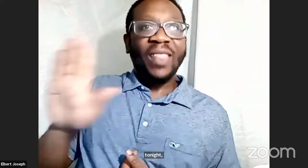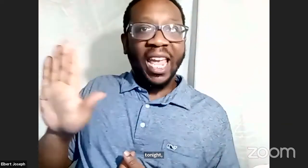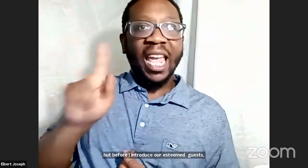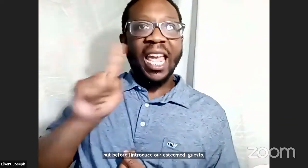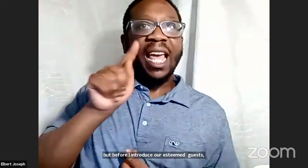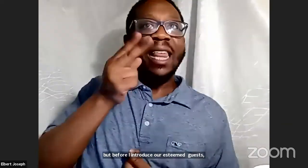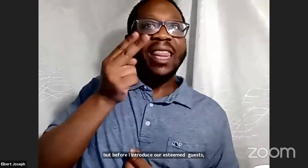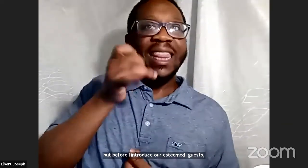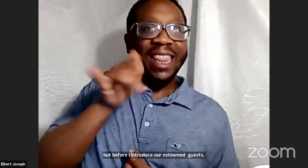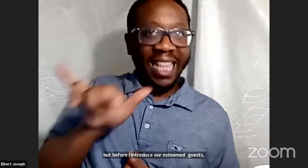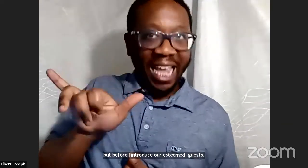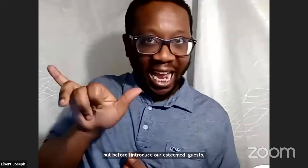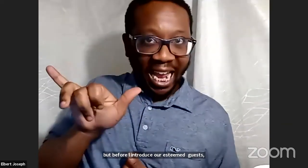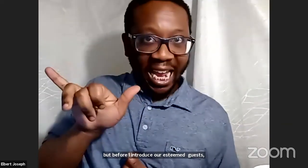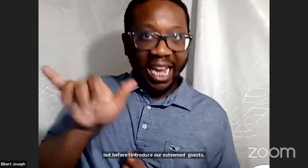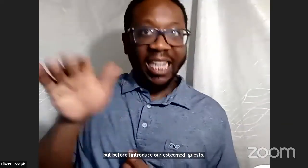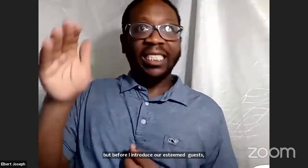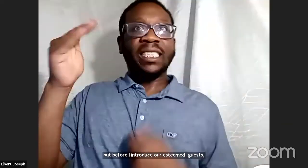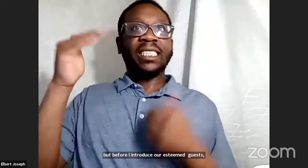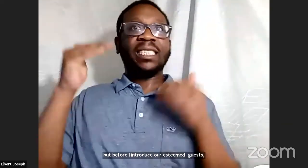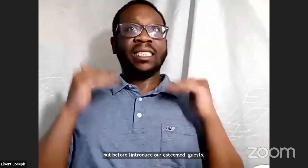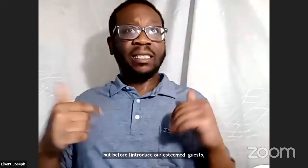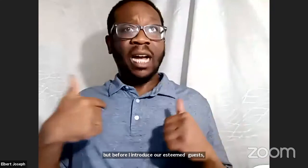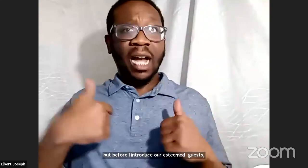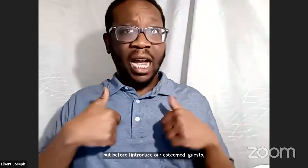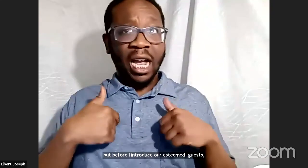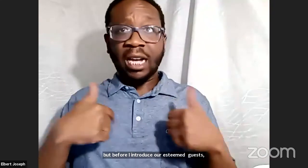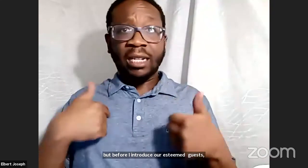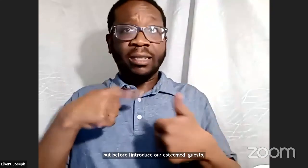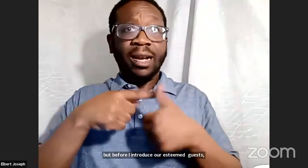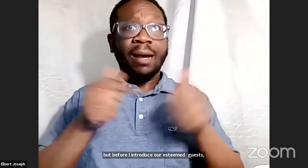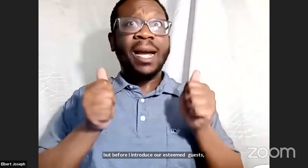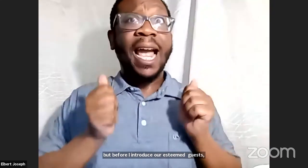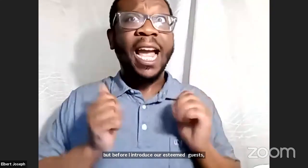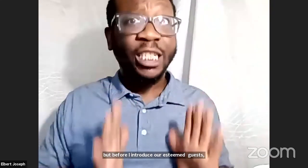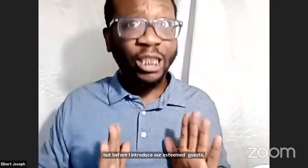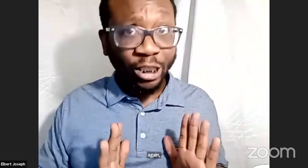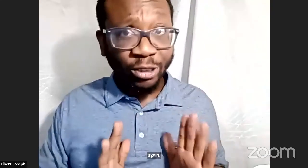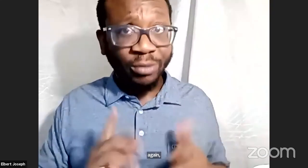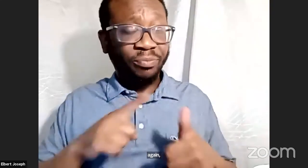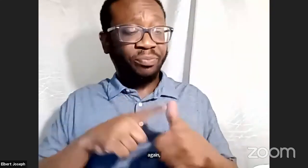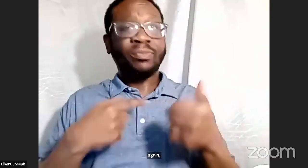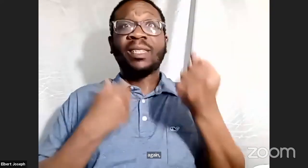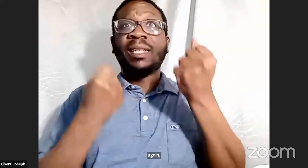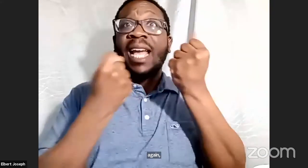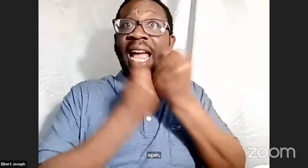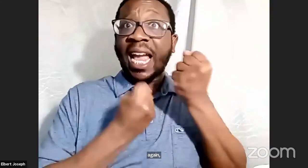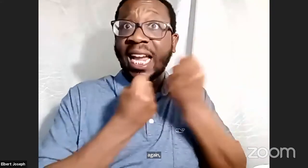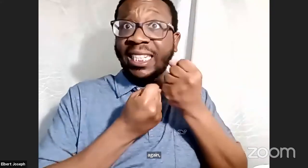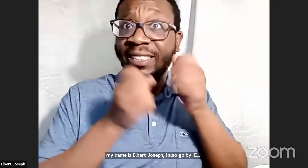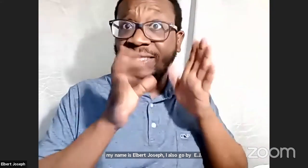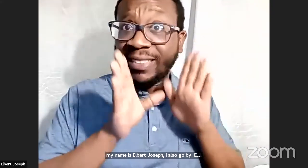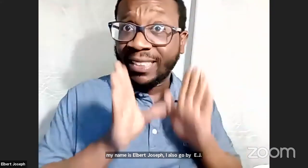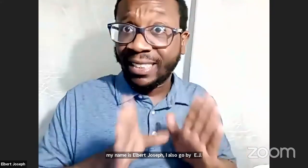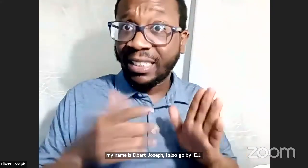My pronouns are he, his they or them. I am an actor,